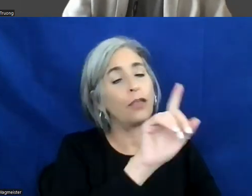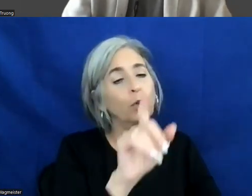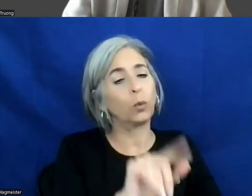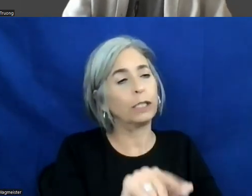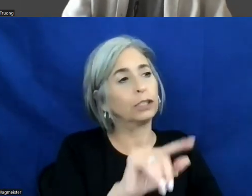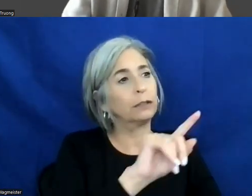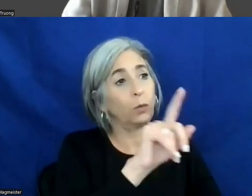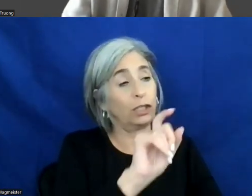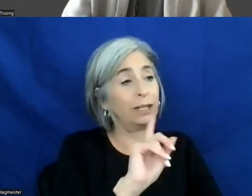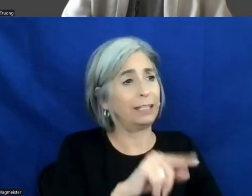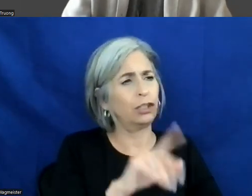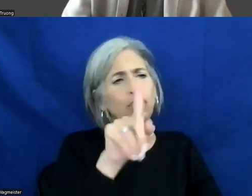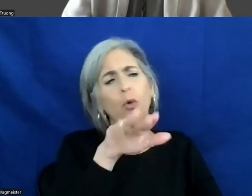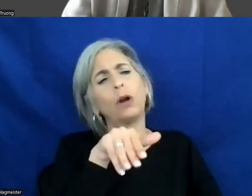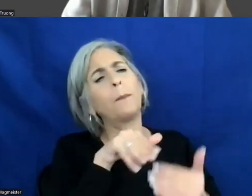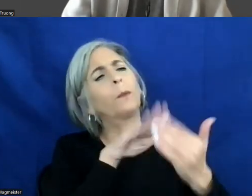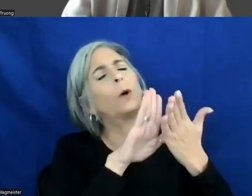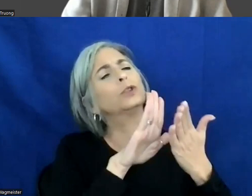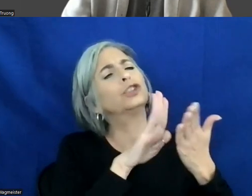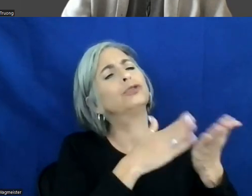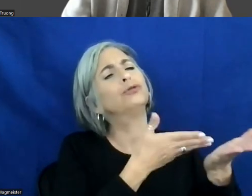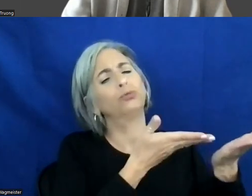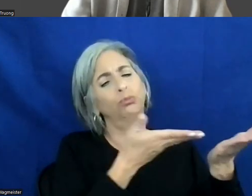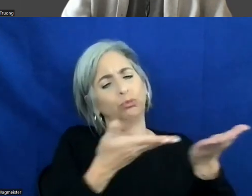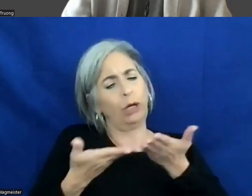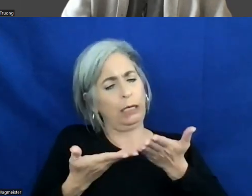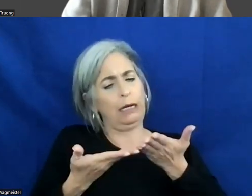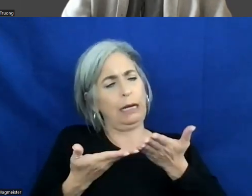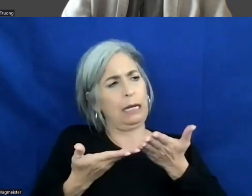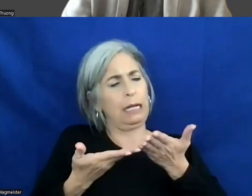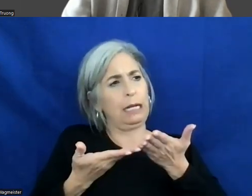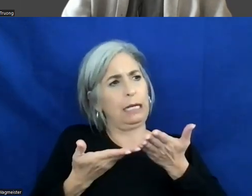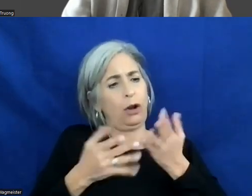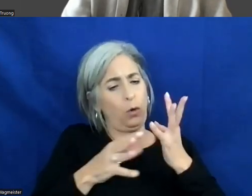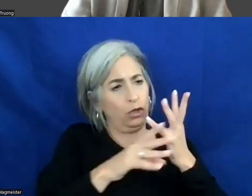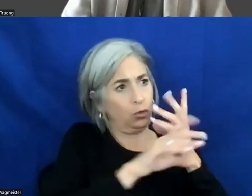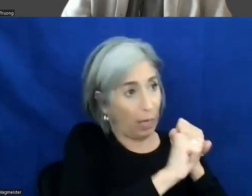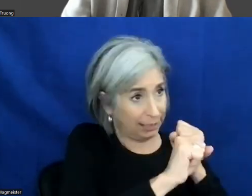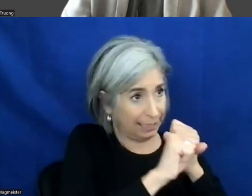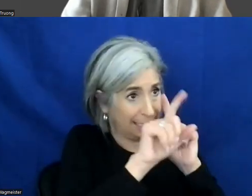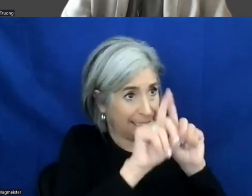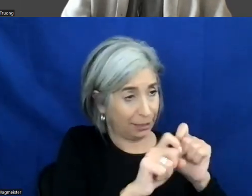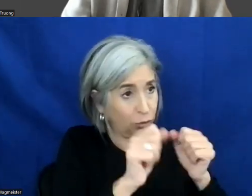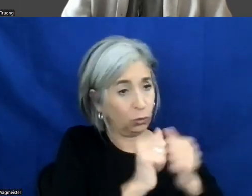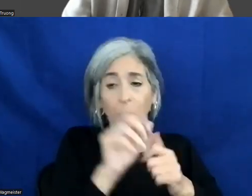what's your approach of bringing in or attracting testers with disabilities if